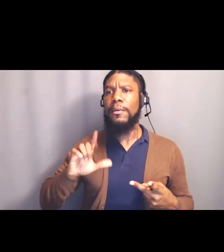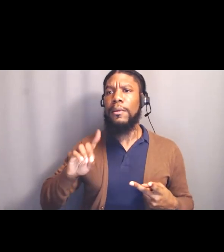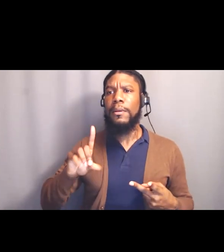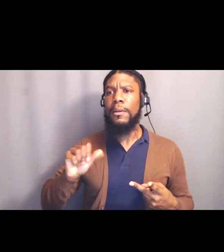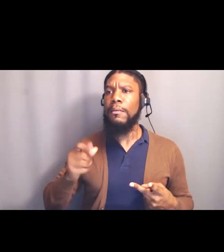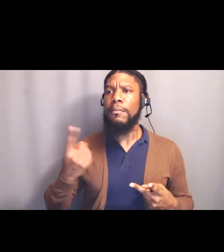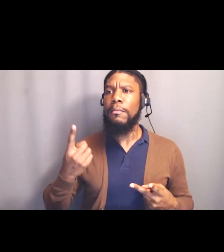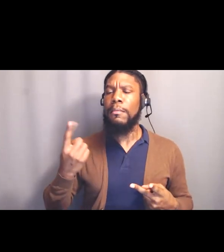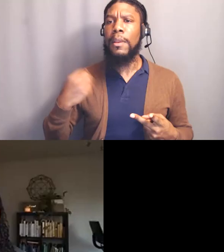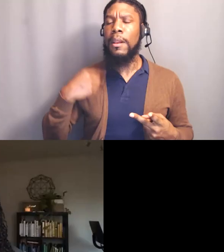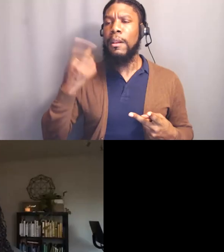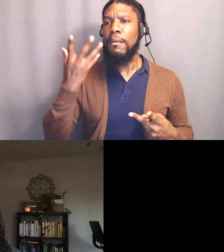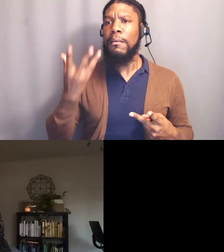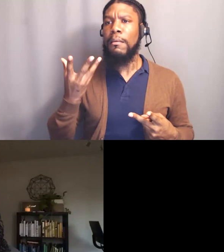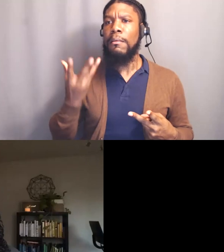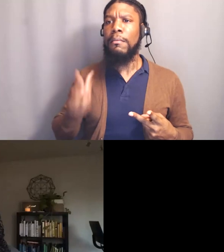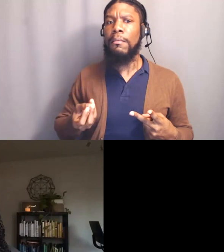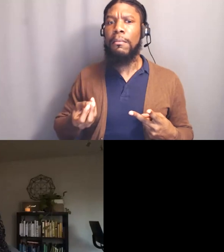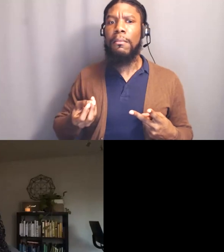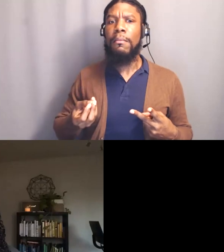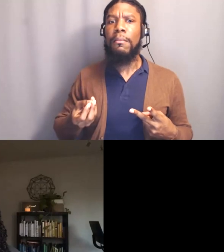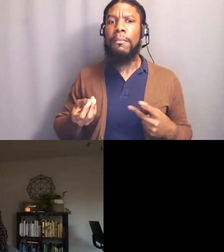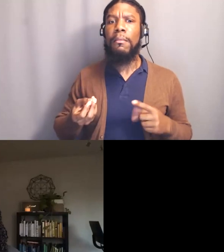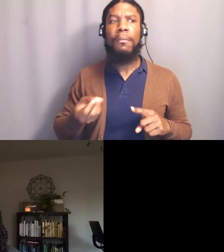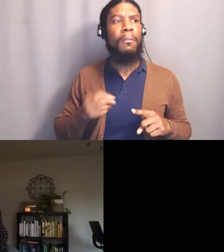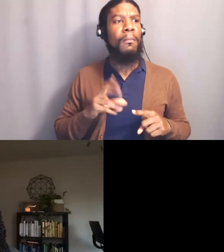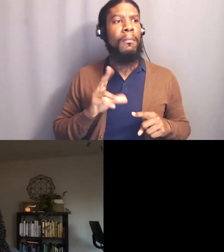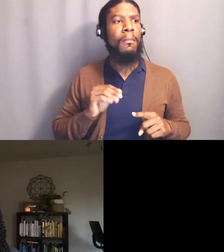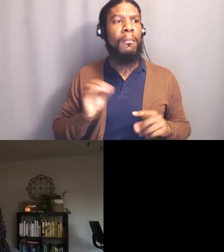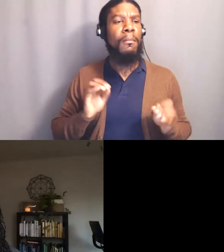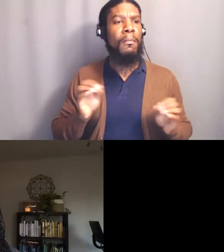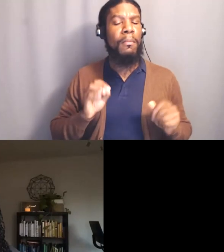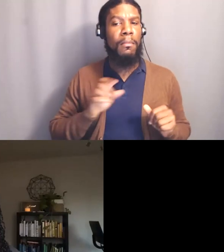Nope, I would say the only thing is we'll also get those lists of everything related